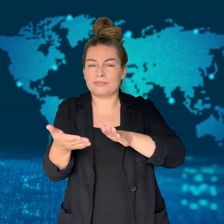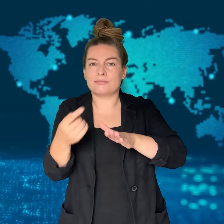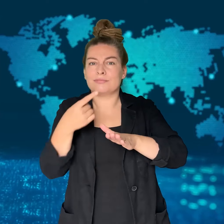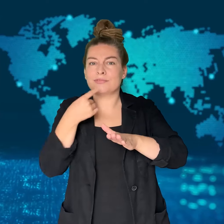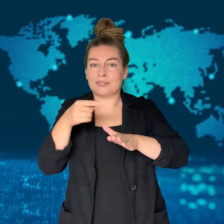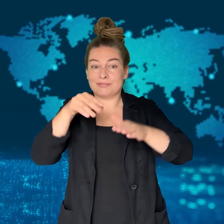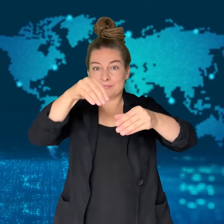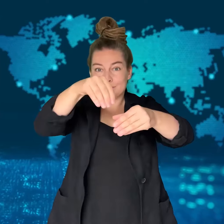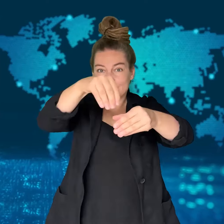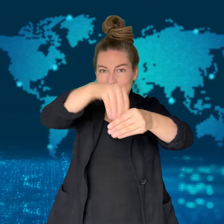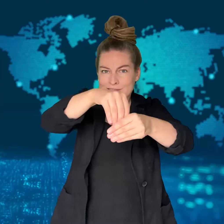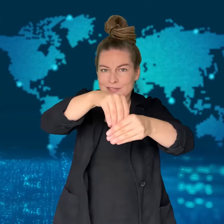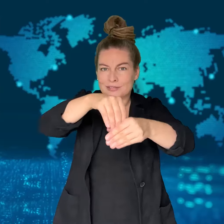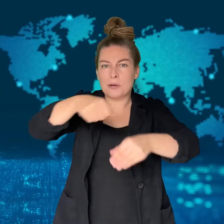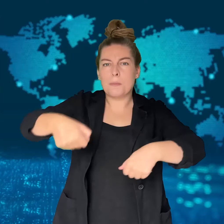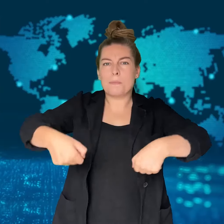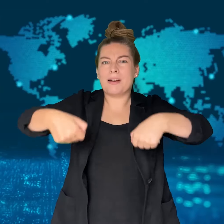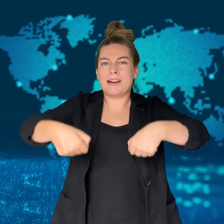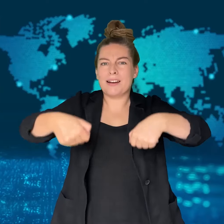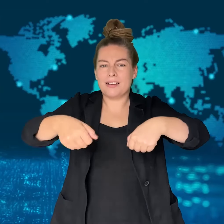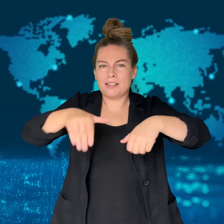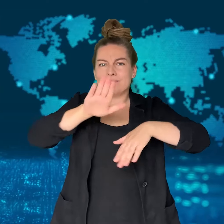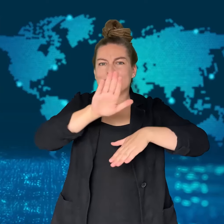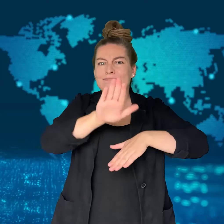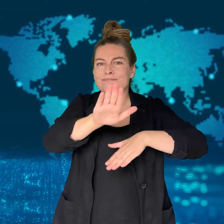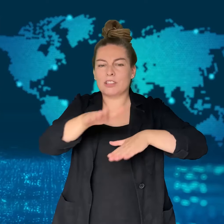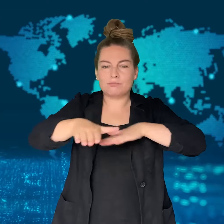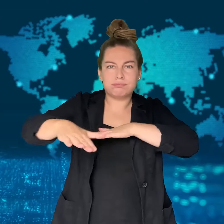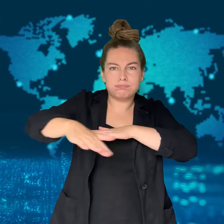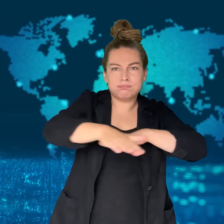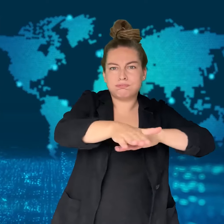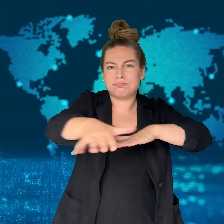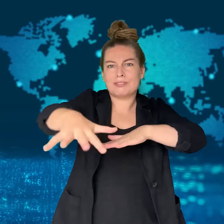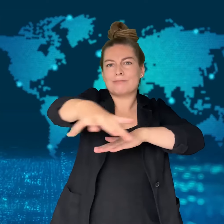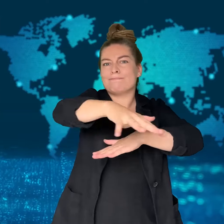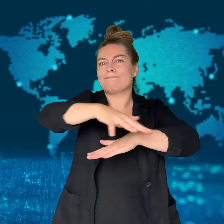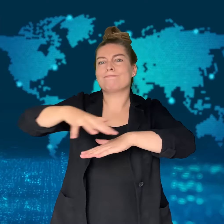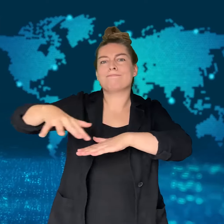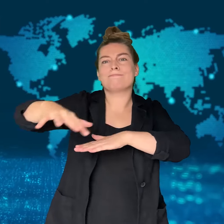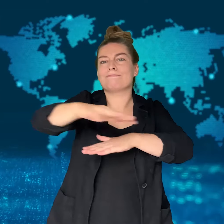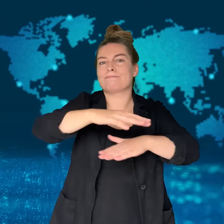Her death was ruled "asphyxiation by hanging."